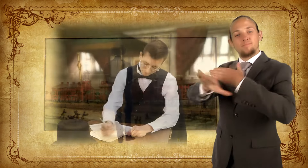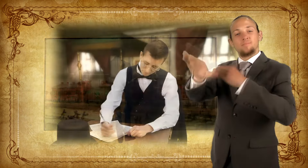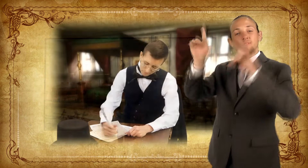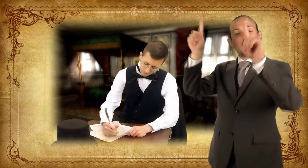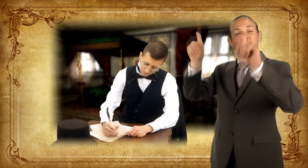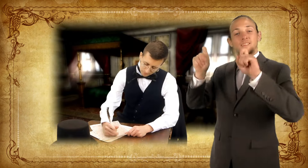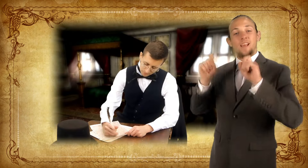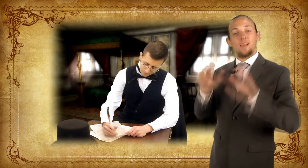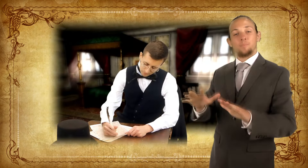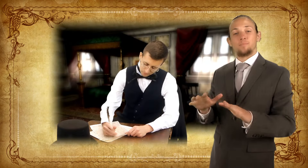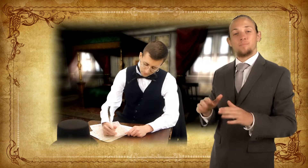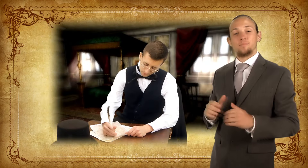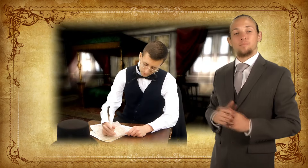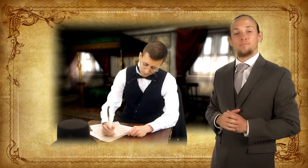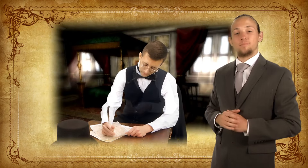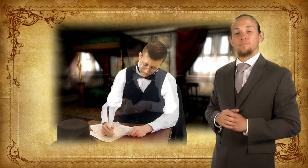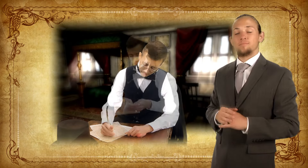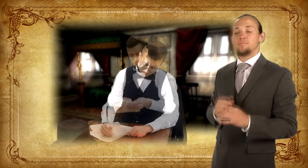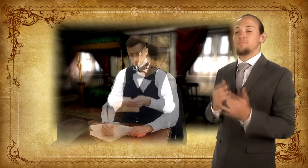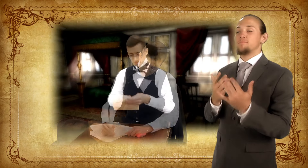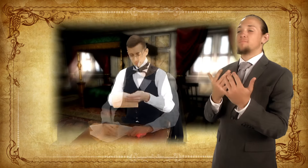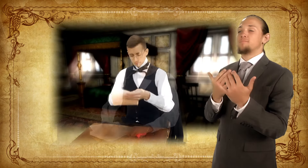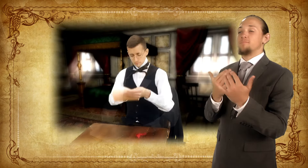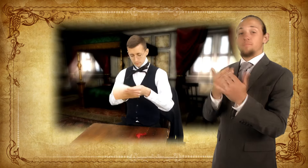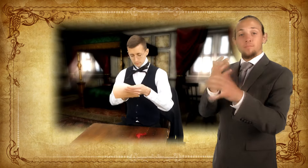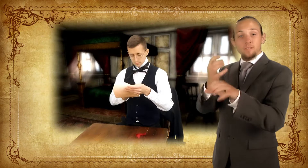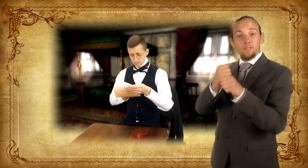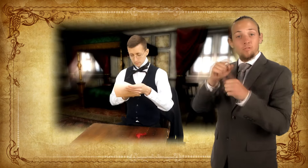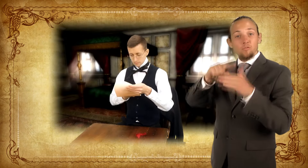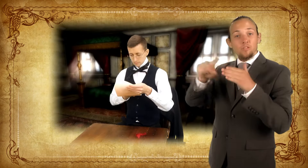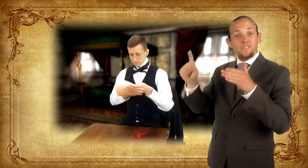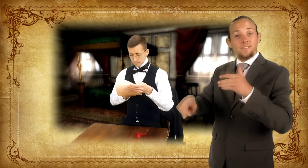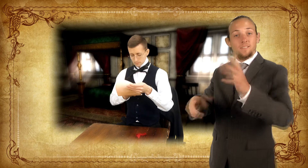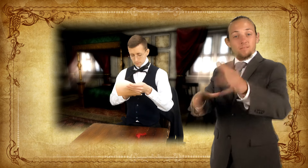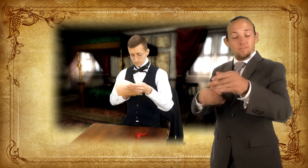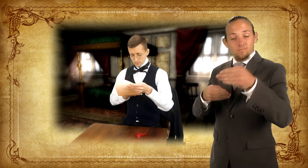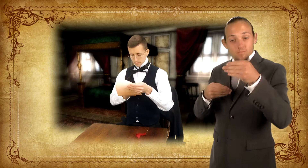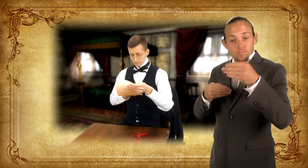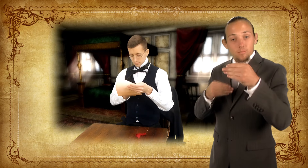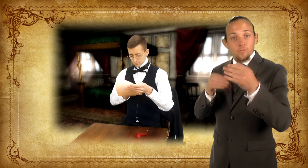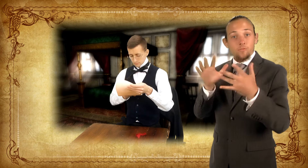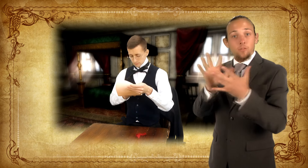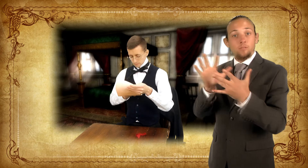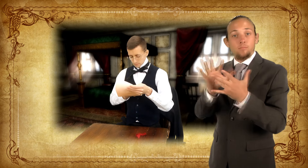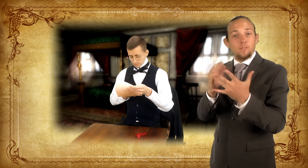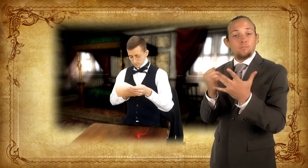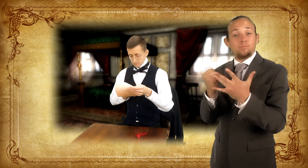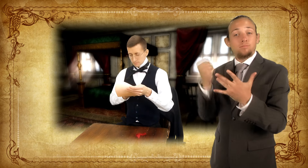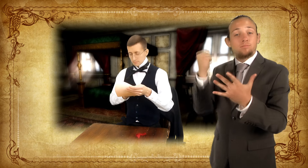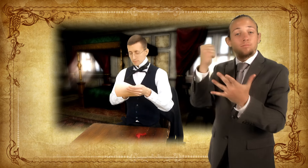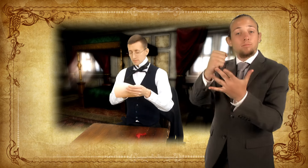and received the results a few days later. Thanks to his preparation, he was able to skip his freshman year,